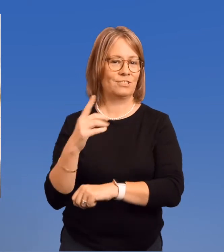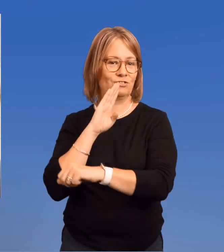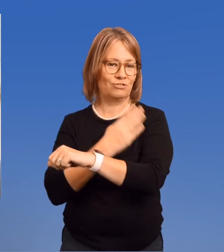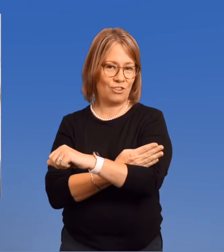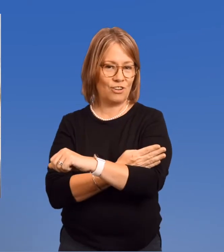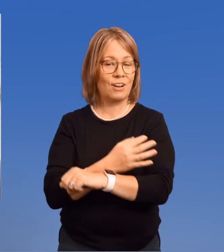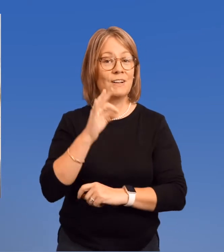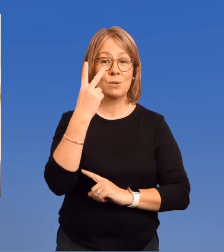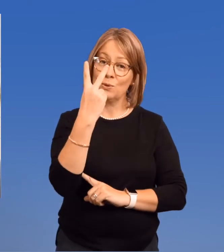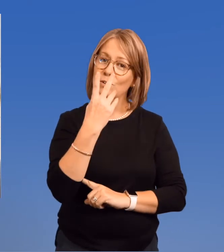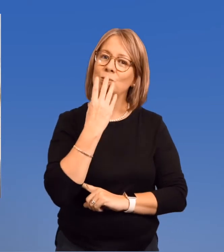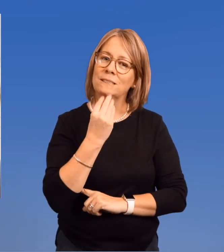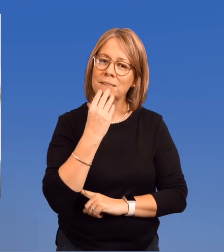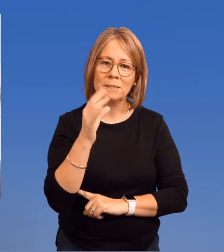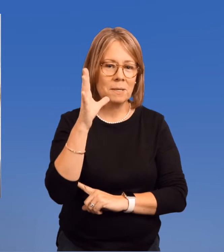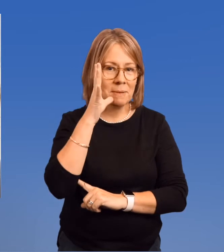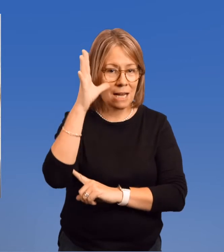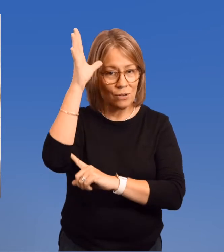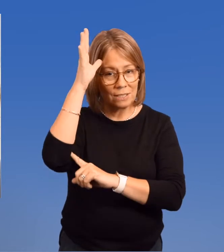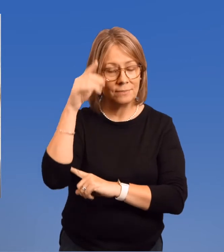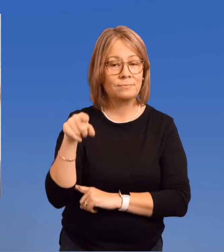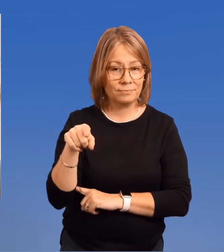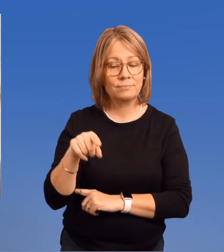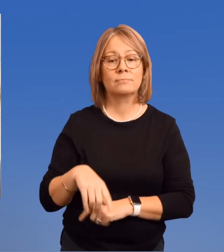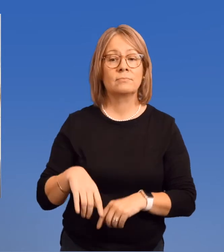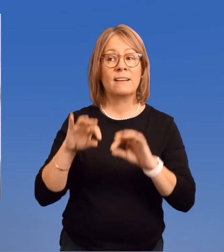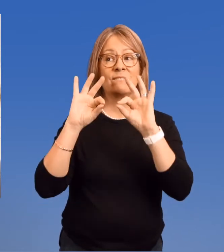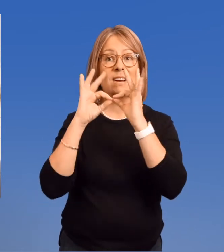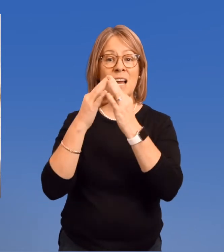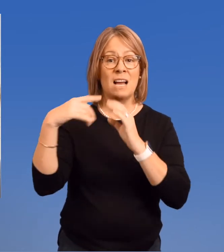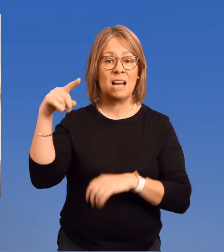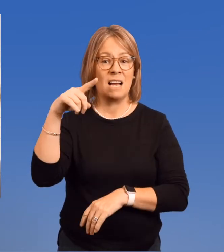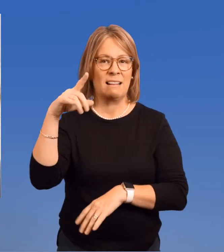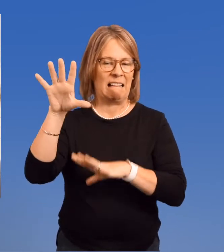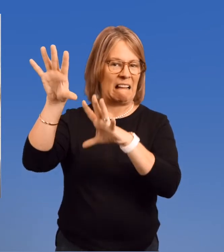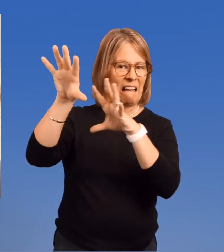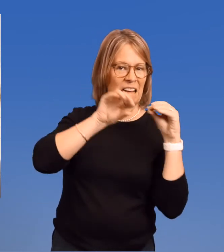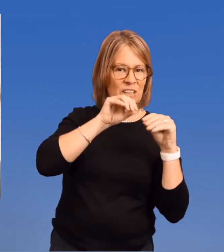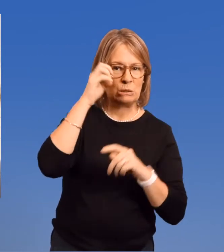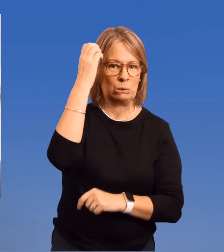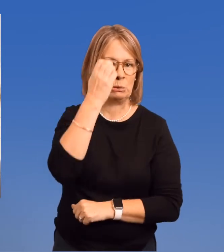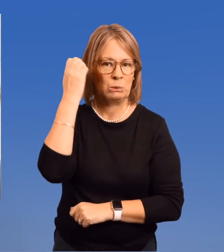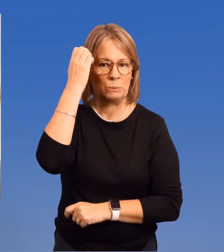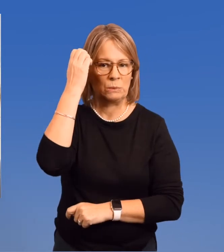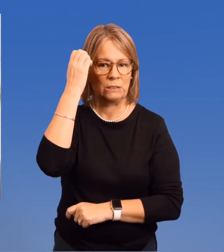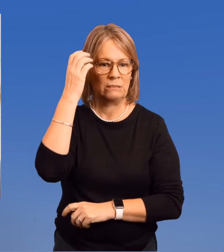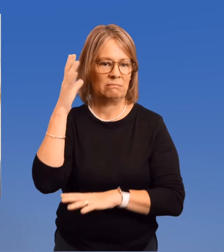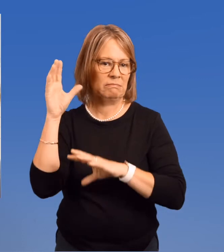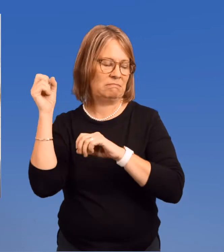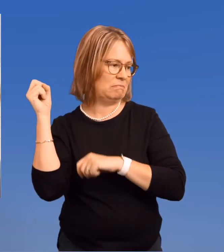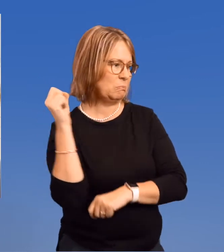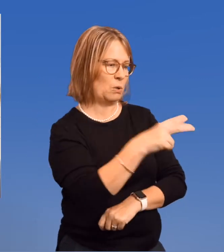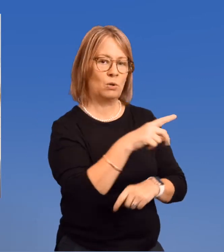the daughter of two Jewish parents whose families had fled Europe for Brooklyn,